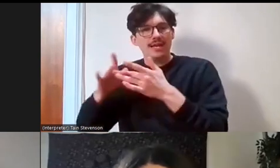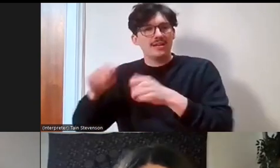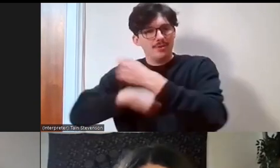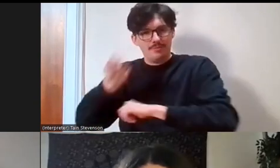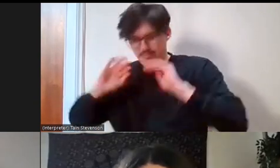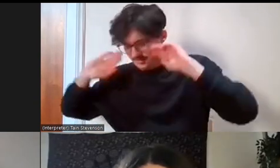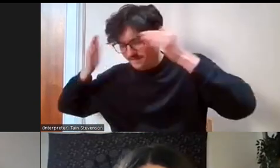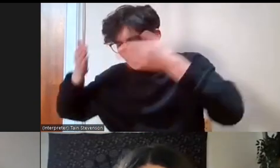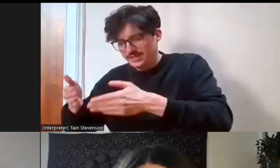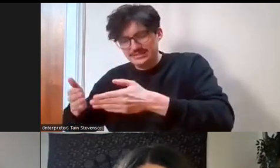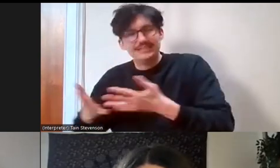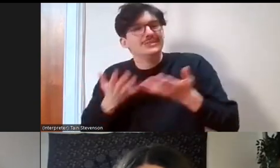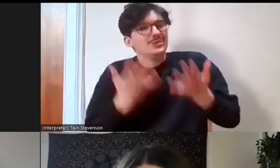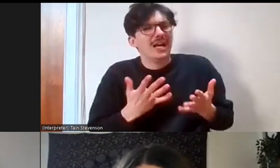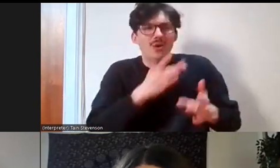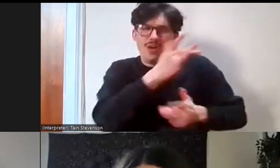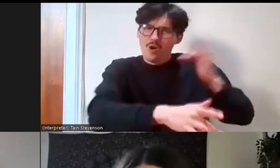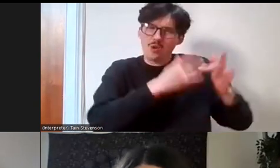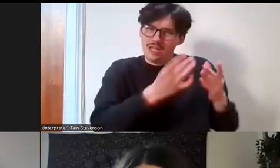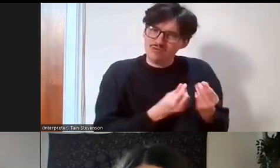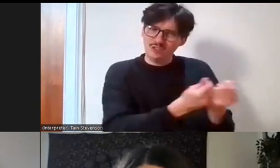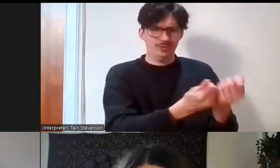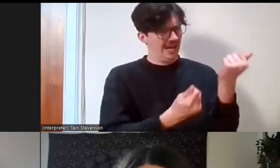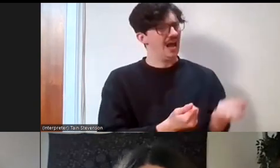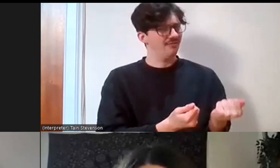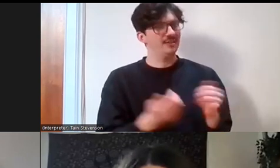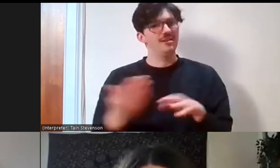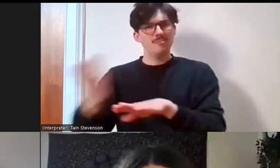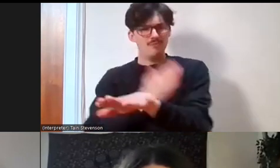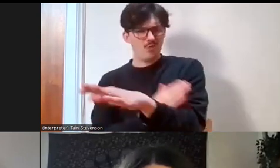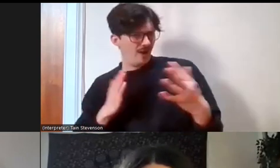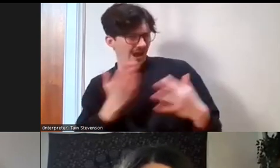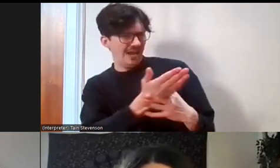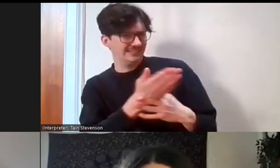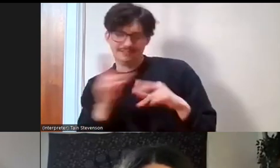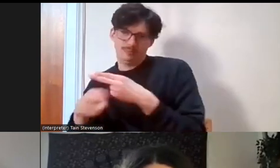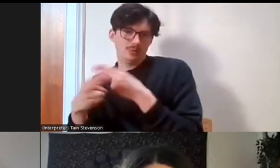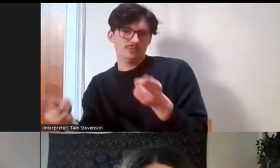online content that we would never have had access to in the past but it still sits their most open